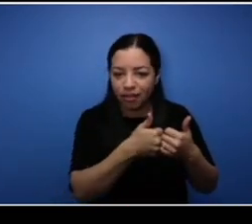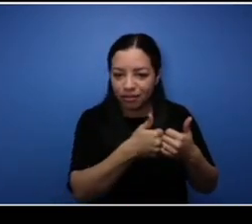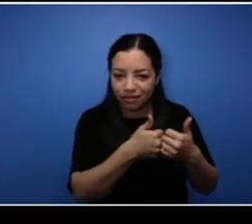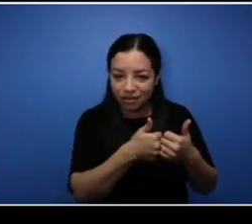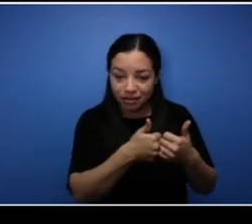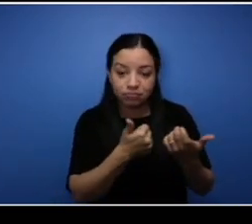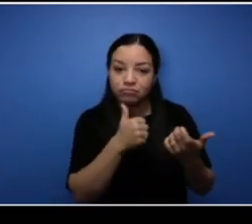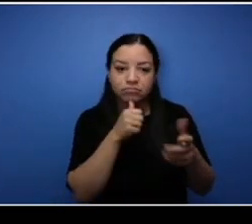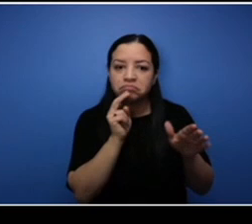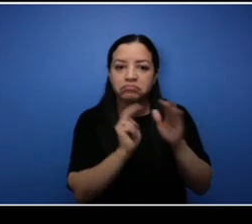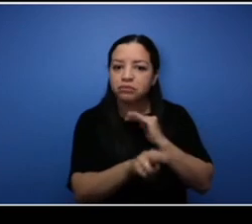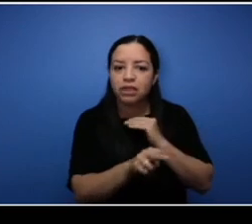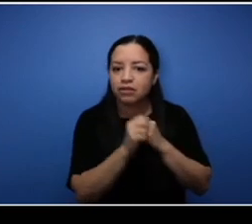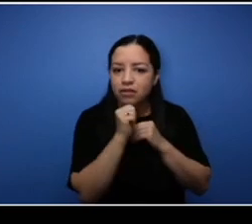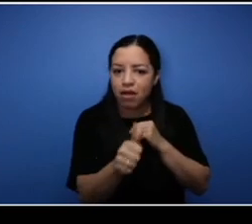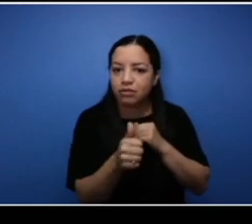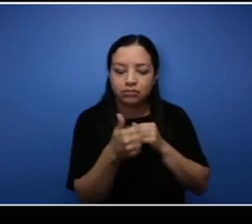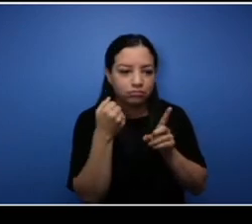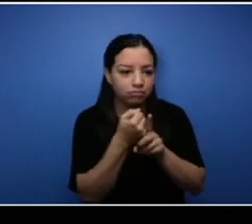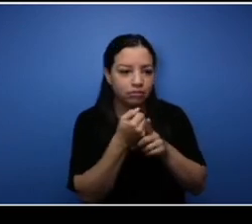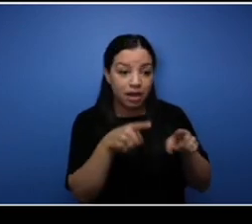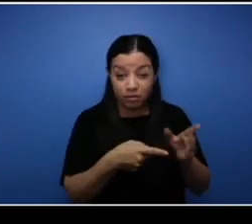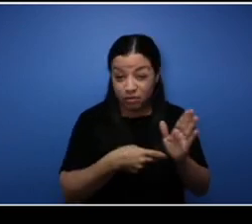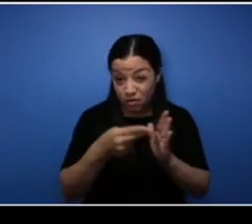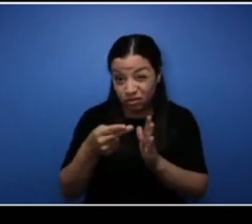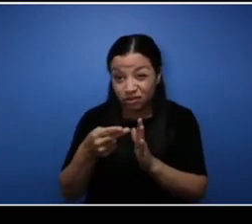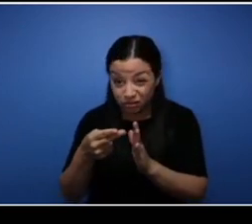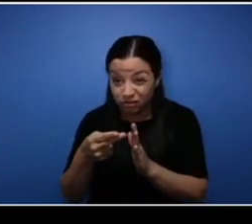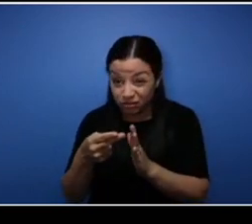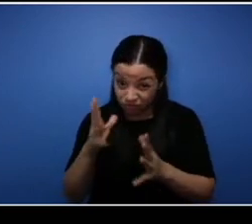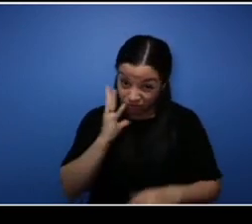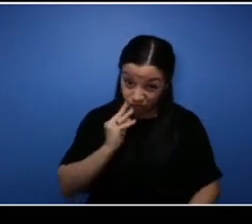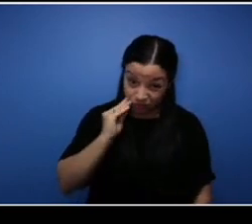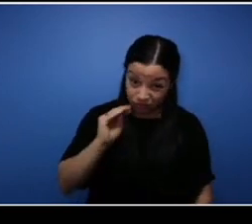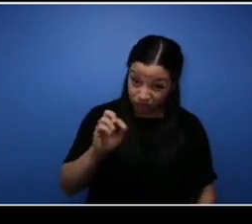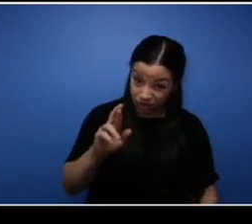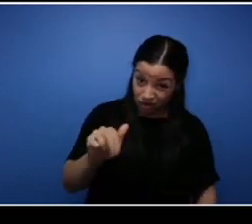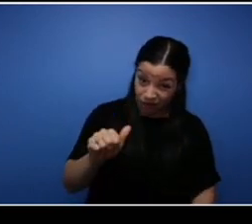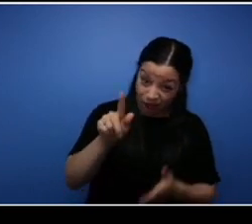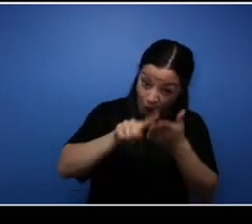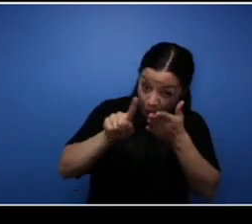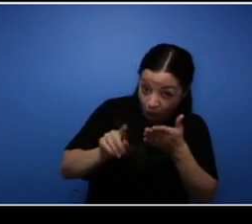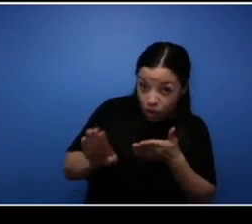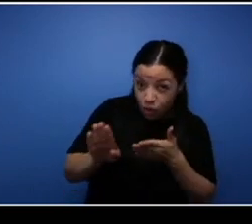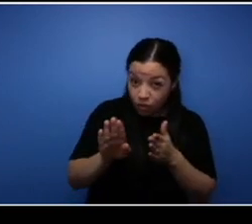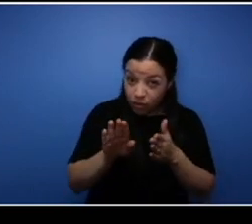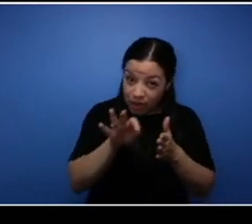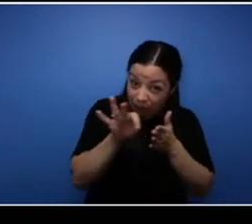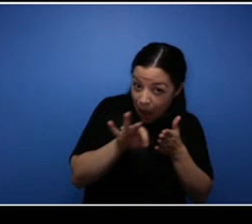I'll be honest if anybody's been through that you know I'm coming off of welfare, social